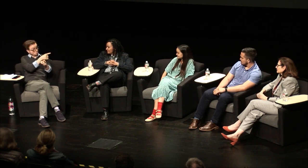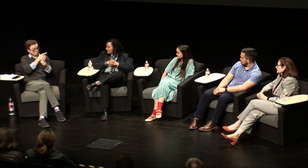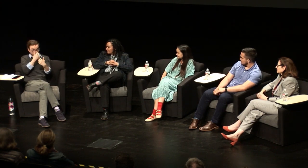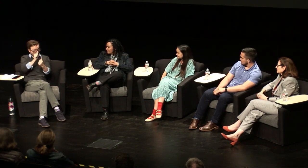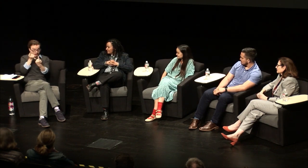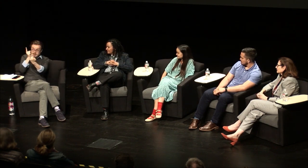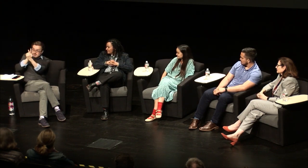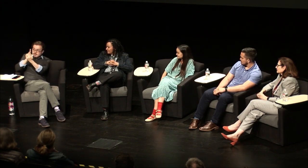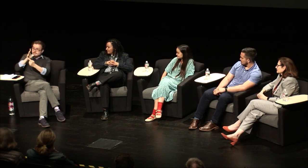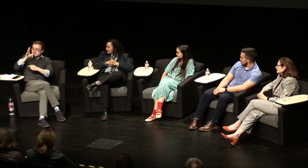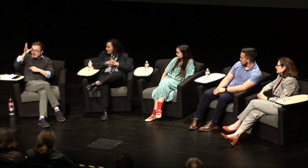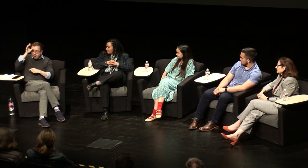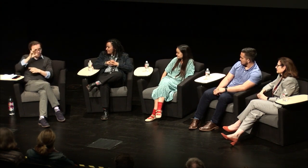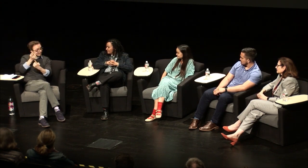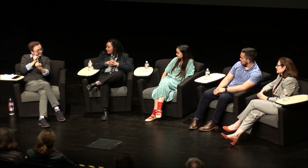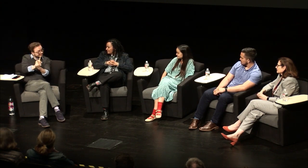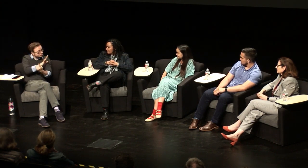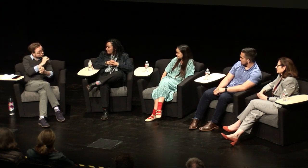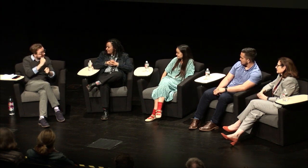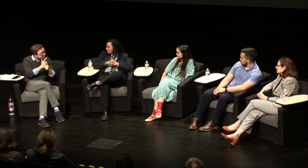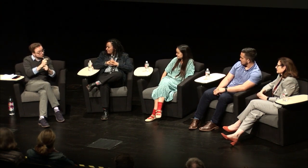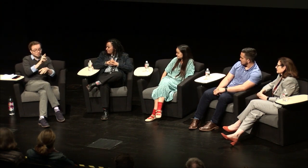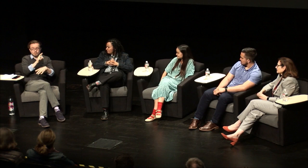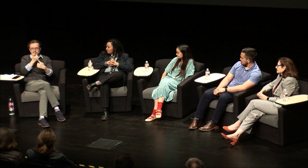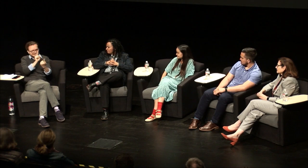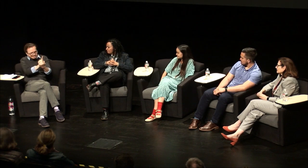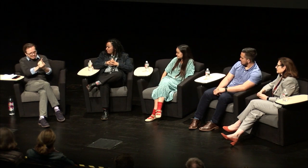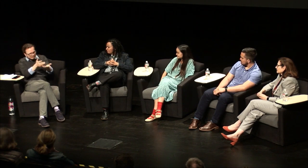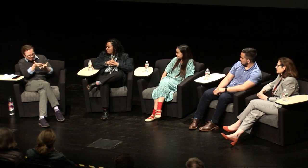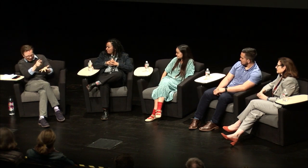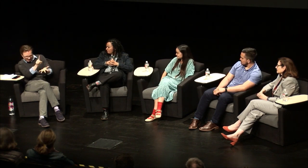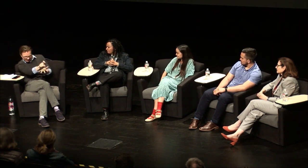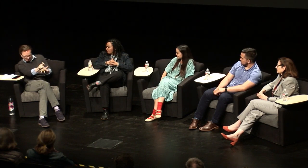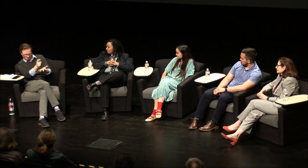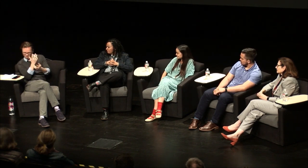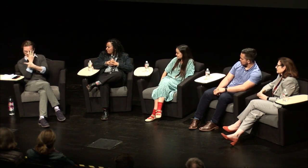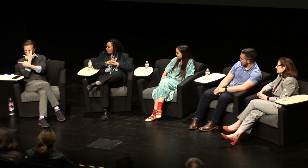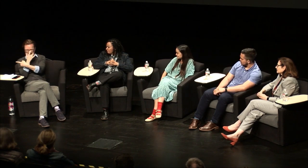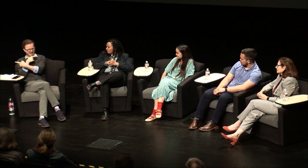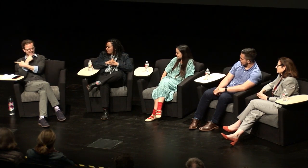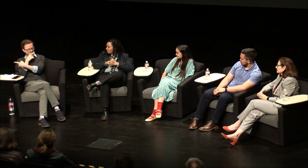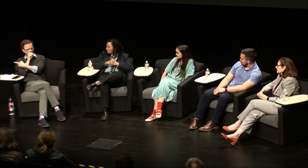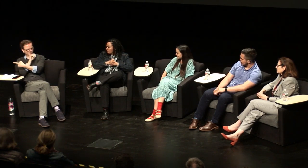they do a particular thing or you know why something happens and then you ask